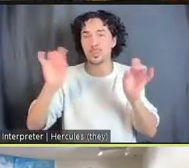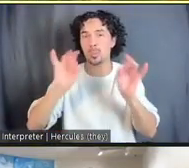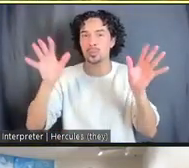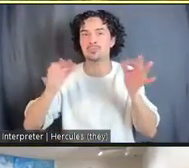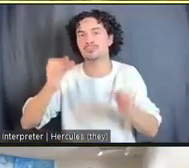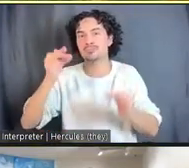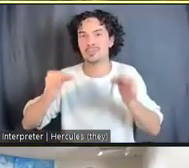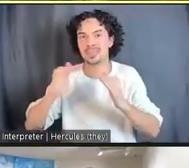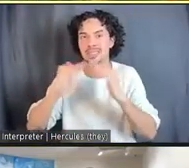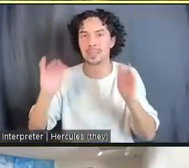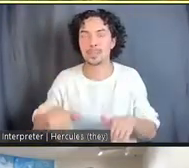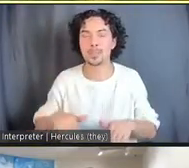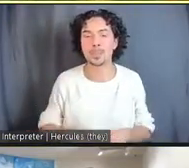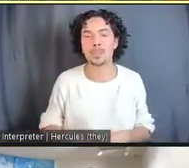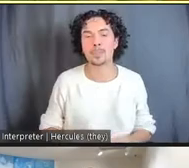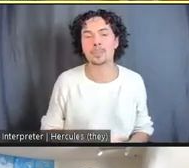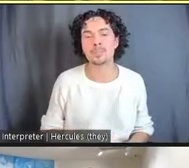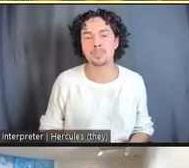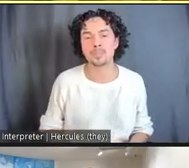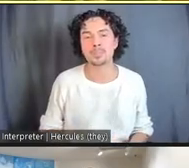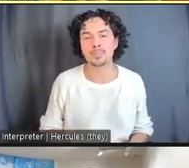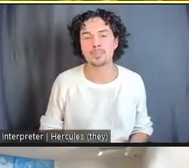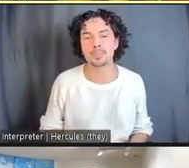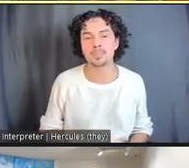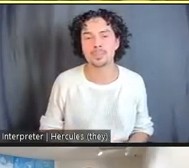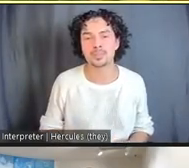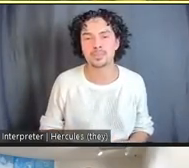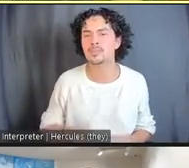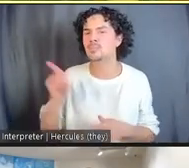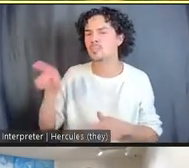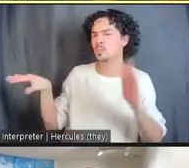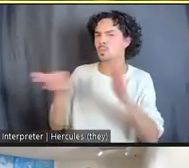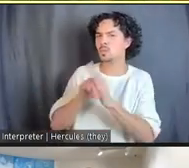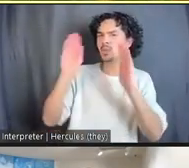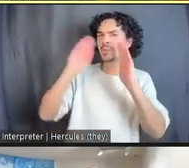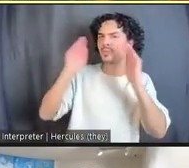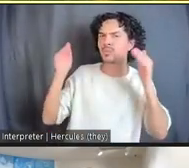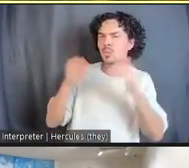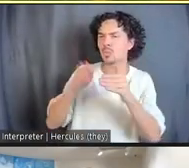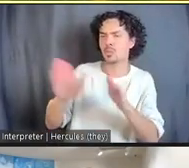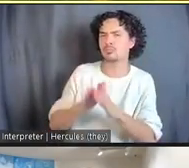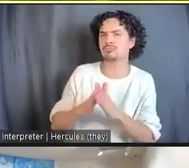And you chose to focus in terms of organizing your book on the common